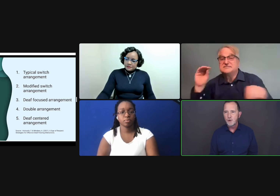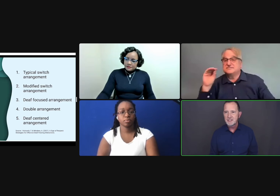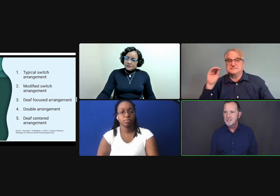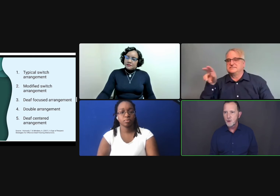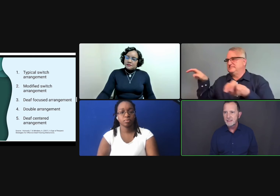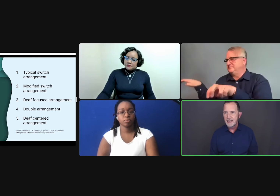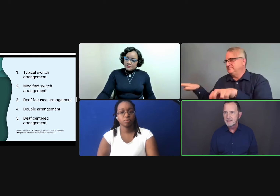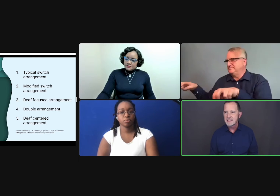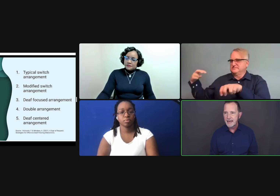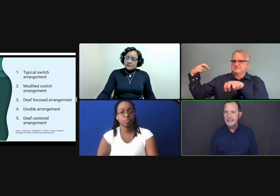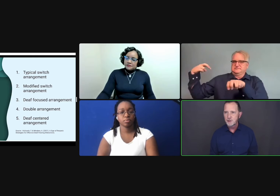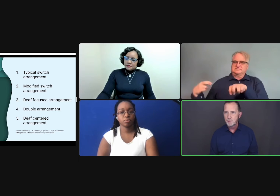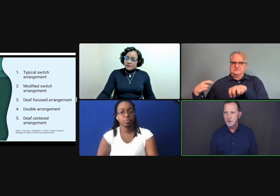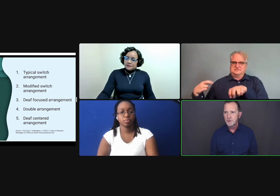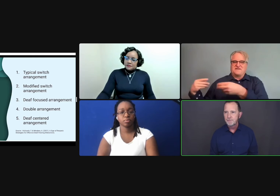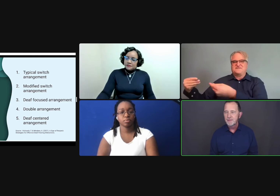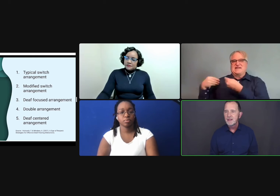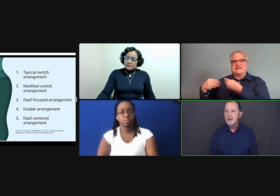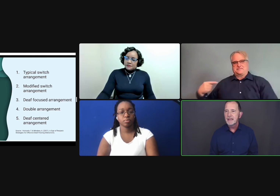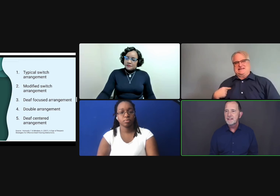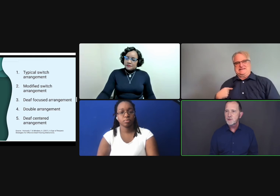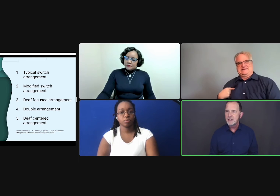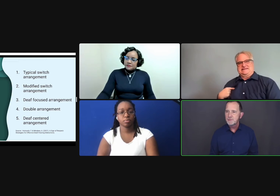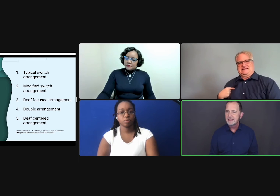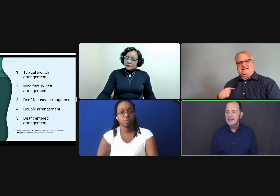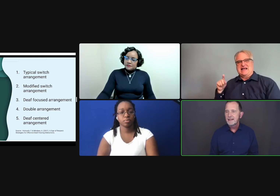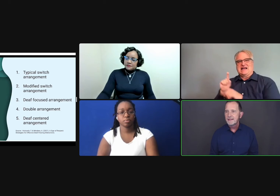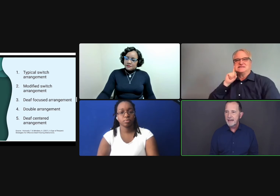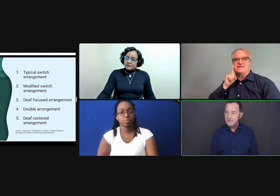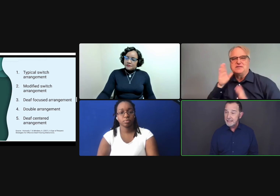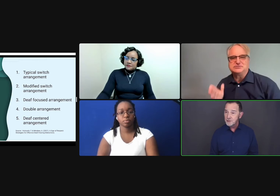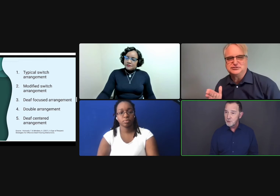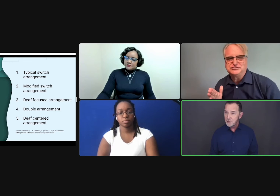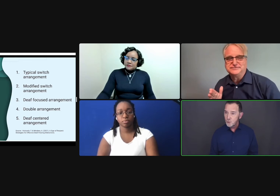focuses solely on the signing interpreter. In this arrangement, that feed interpreter